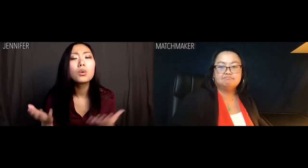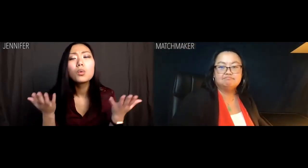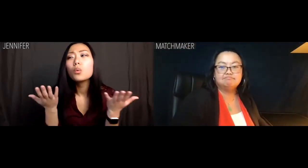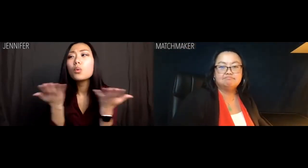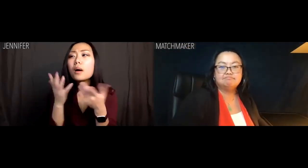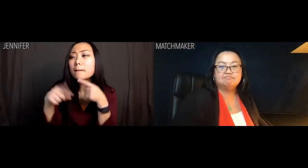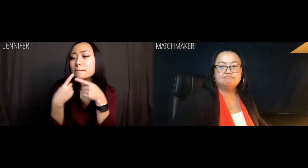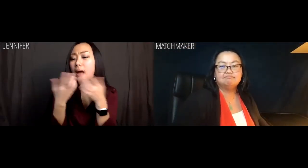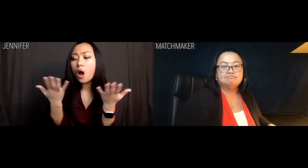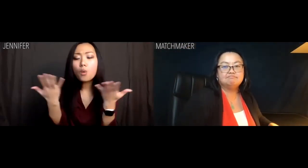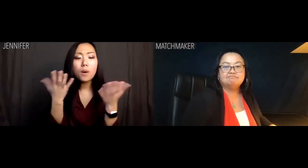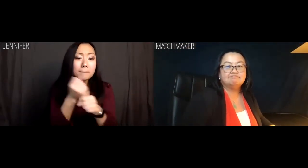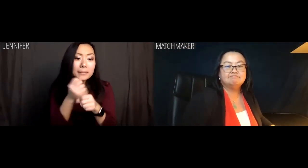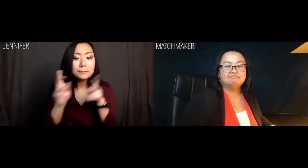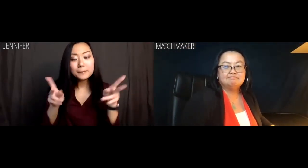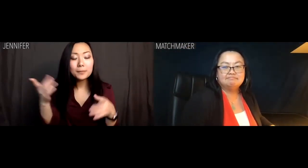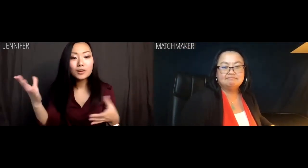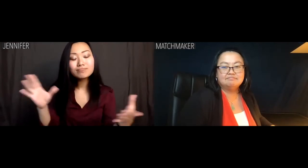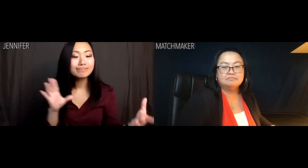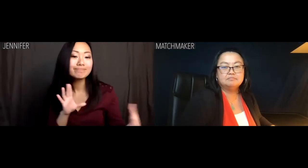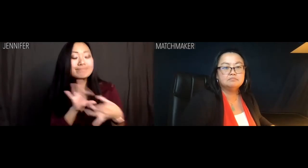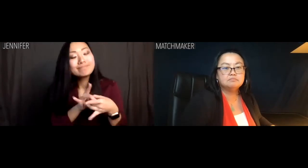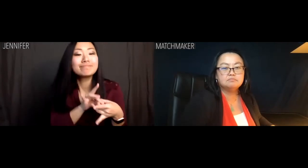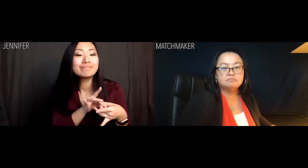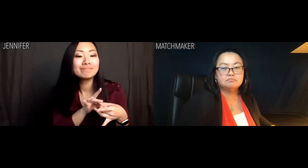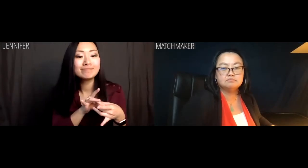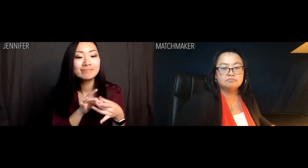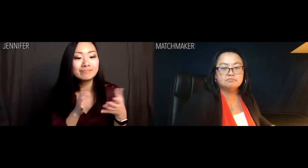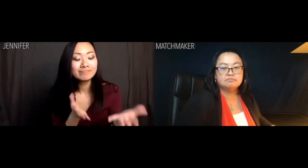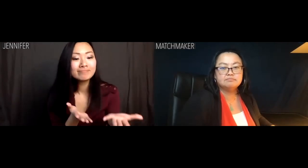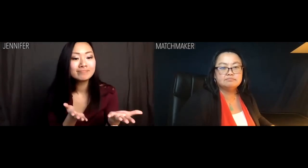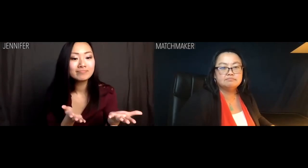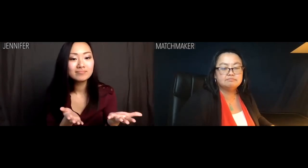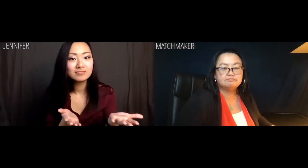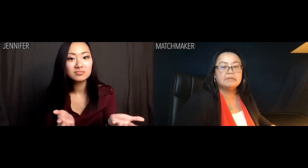Jennifer: But what about what makes people click?